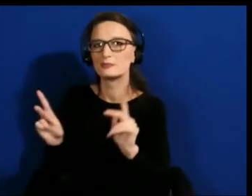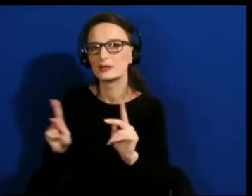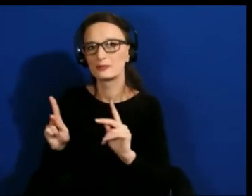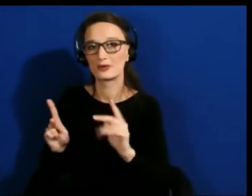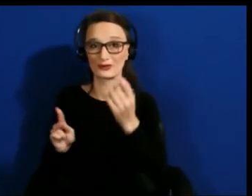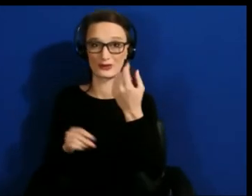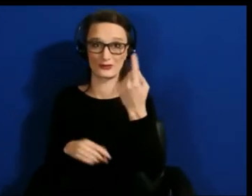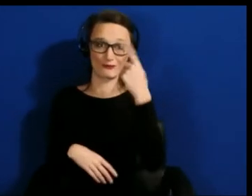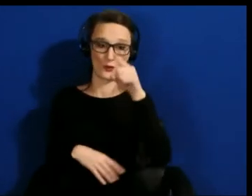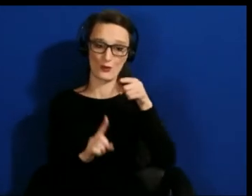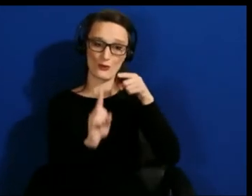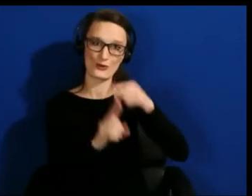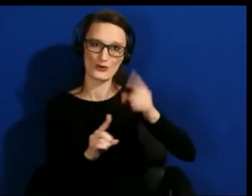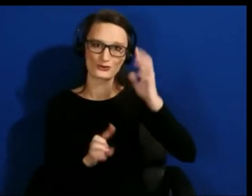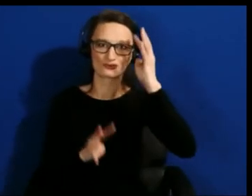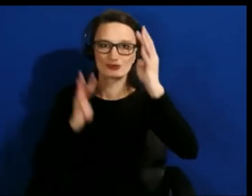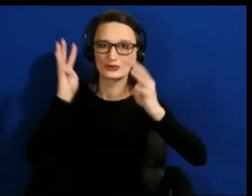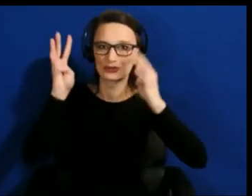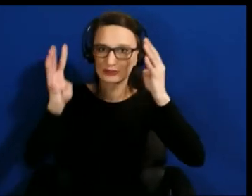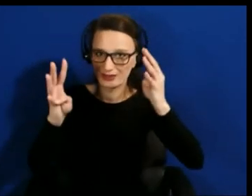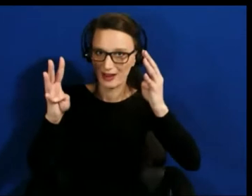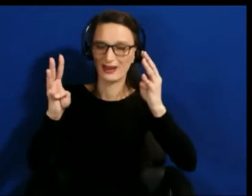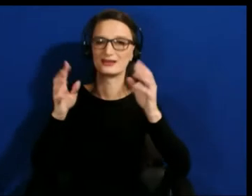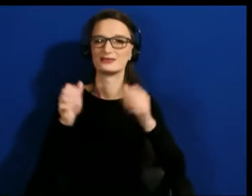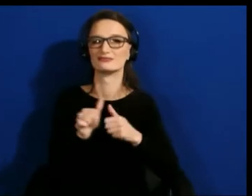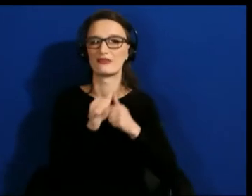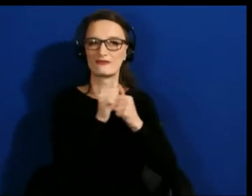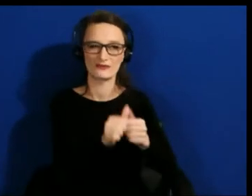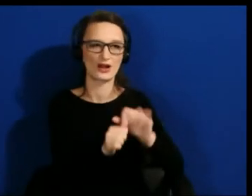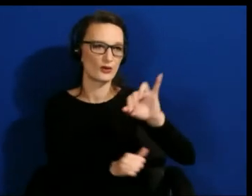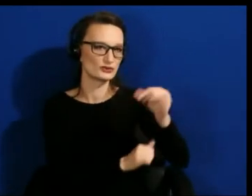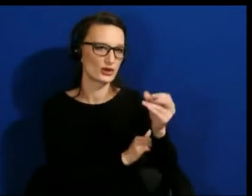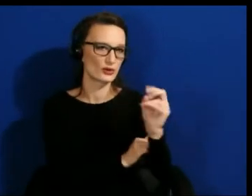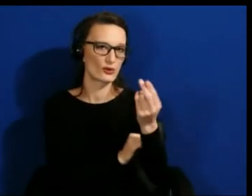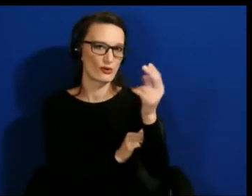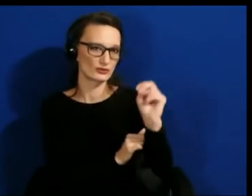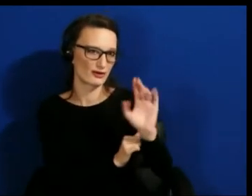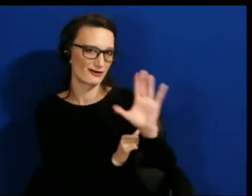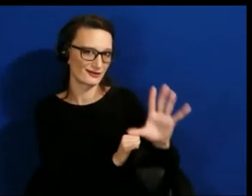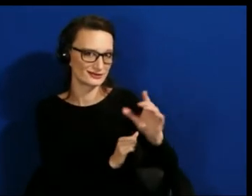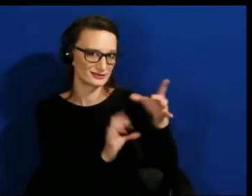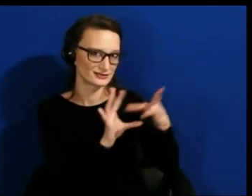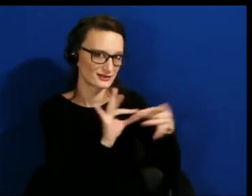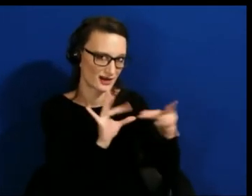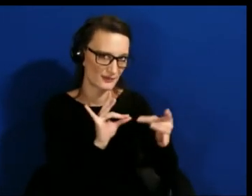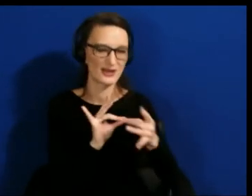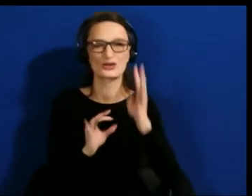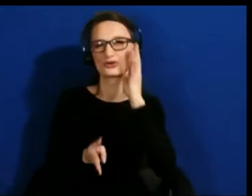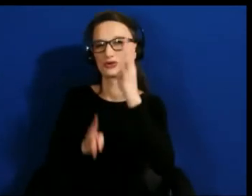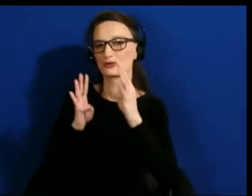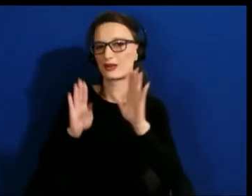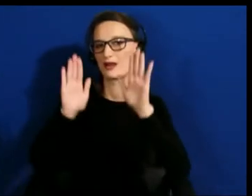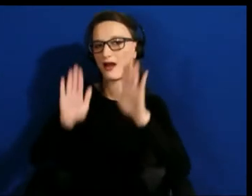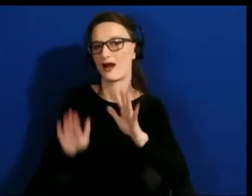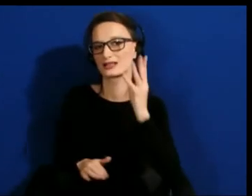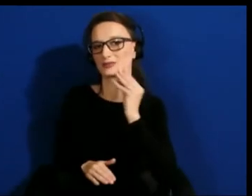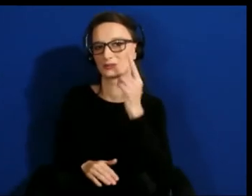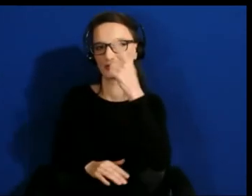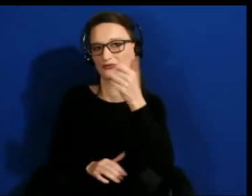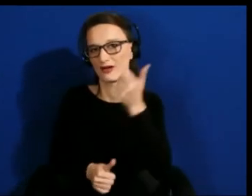said, you know, the opportunity to create absolutely excellent experiences for everyone. Thank you for your time today.